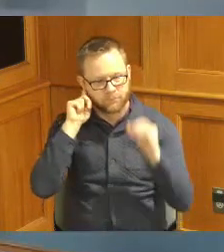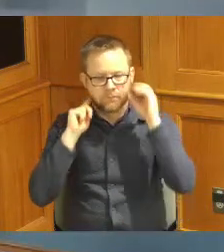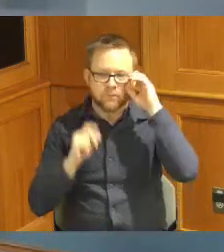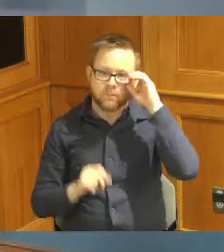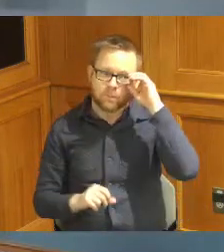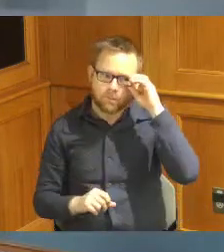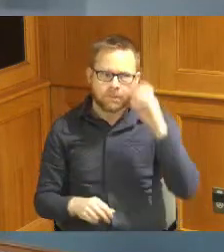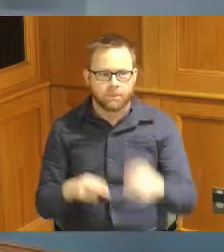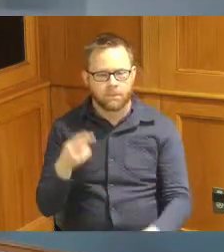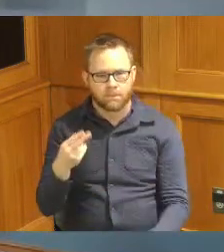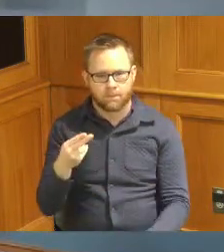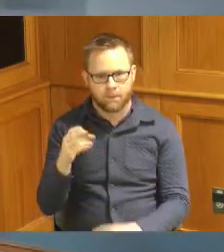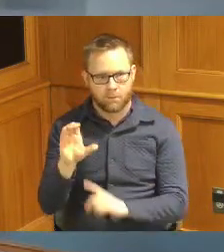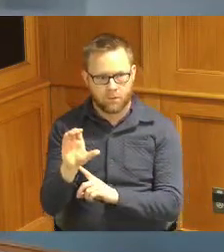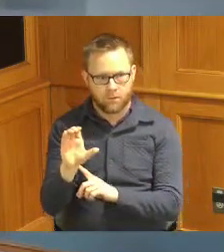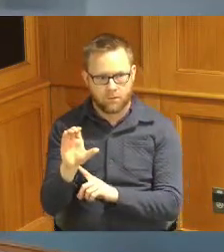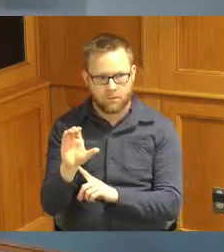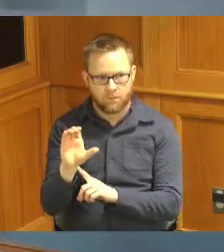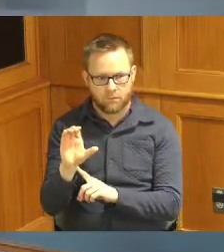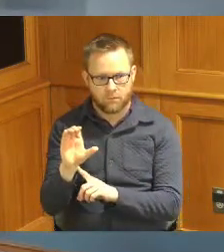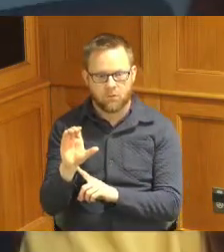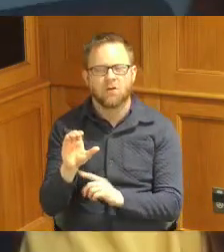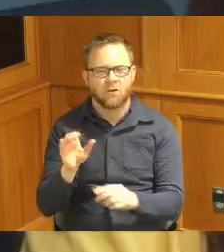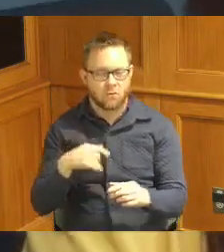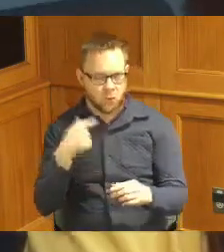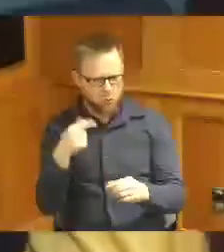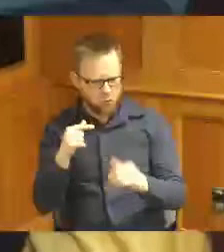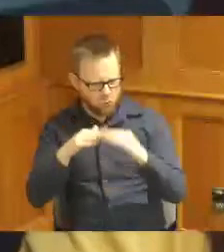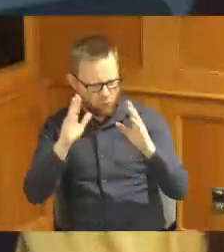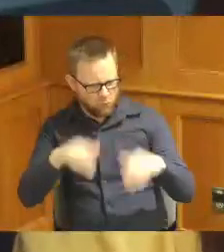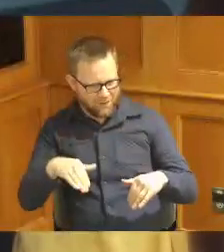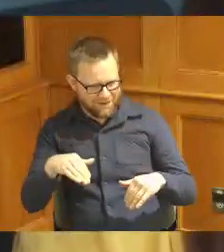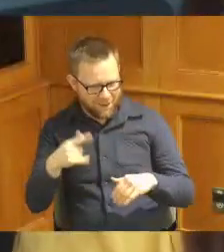the Hamilton County region when I said greenhouse gas I was looking at your green shirt and I got